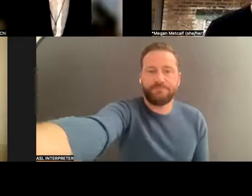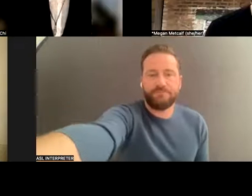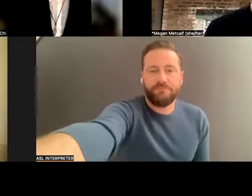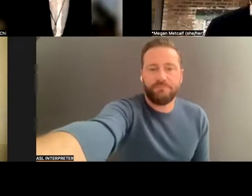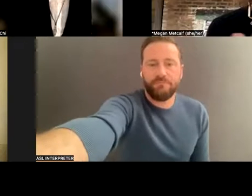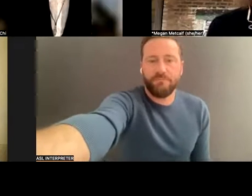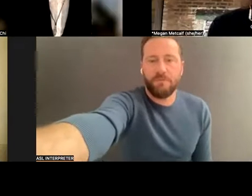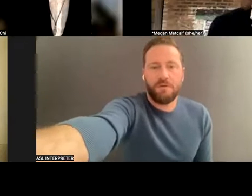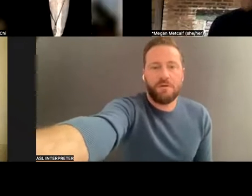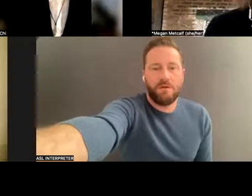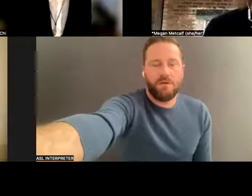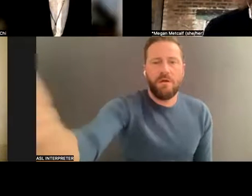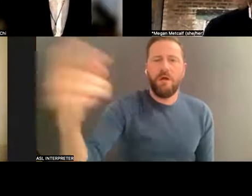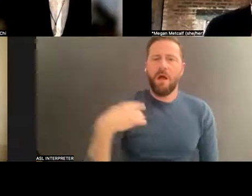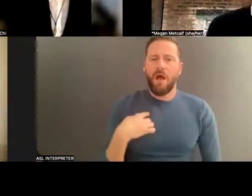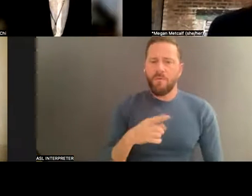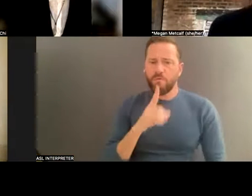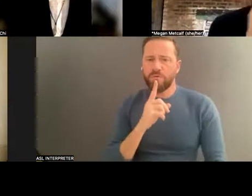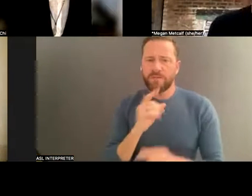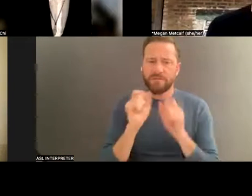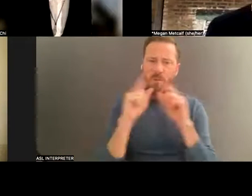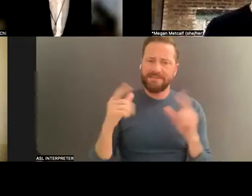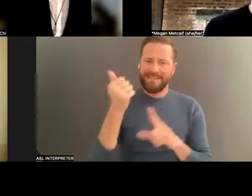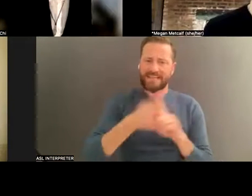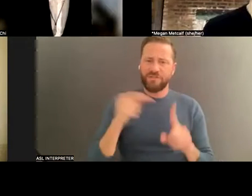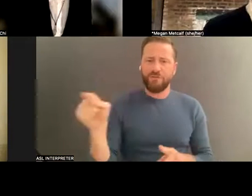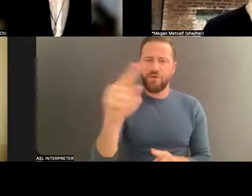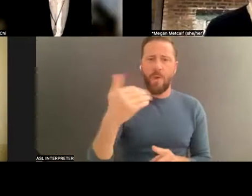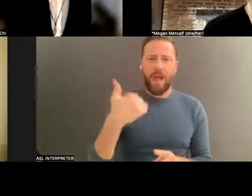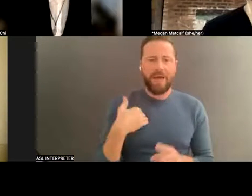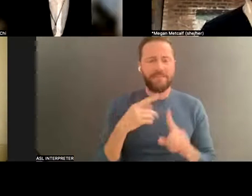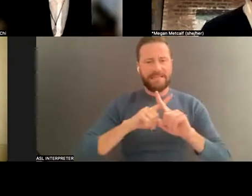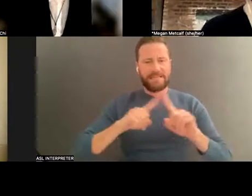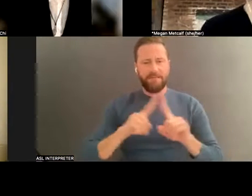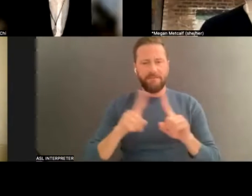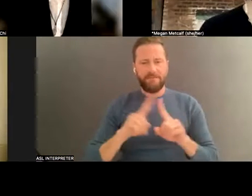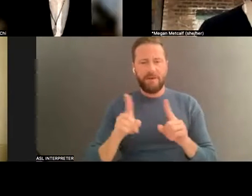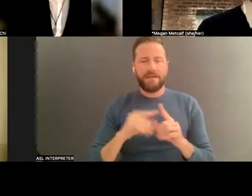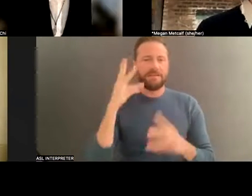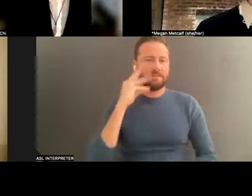struck that you each have had experience like at different inflection points.